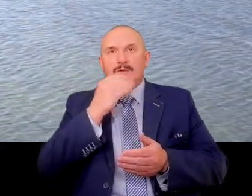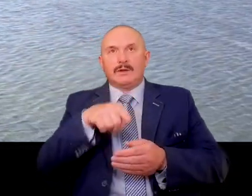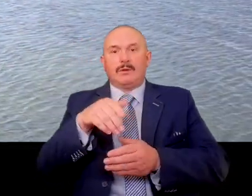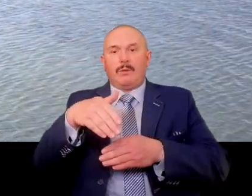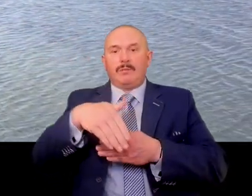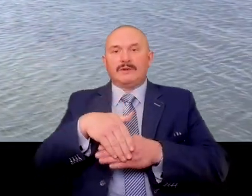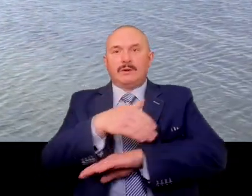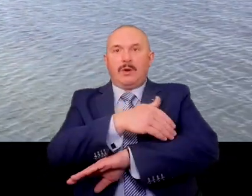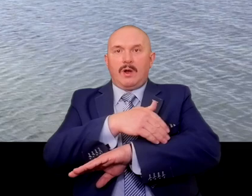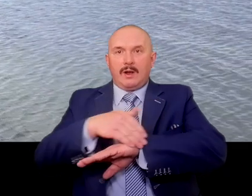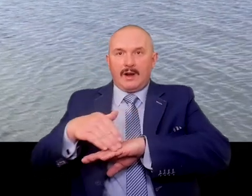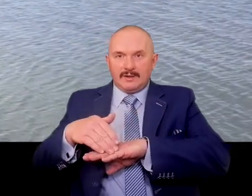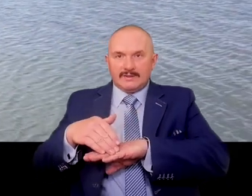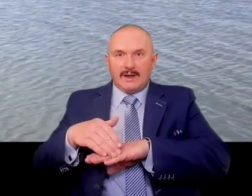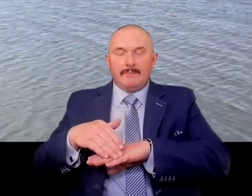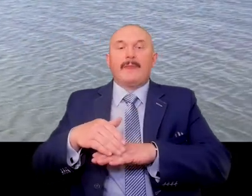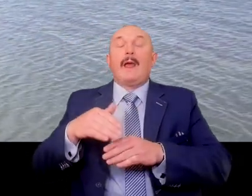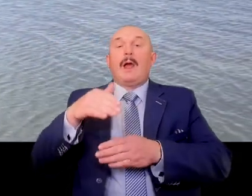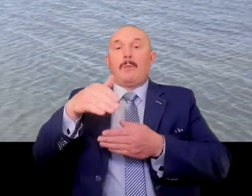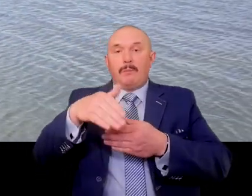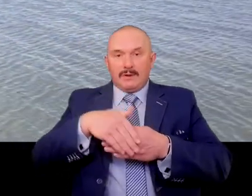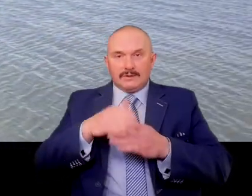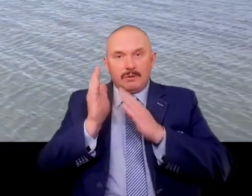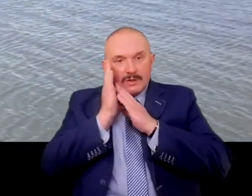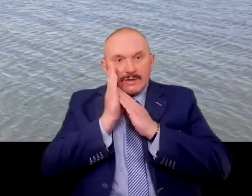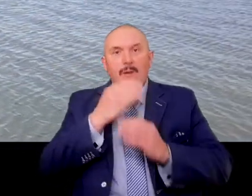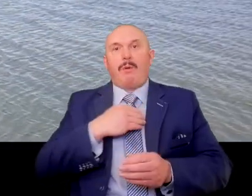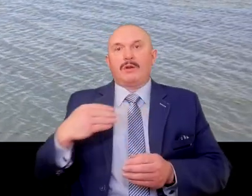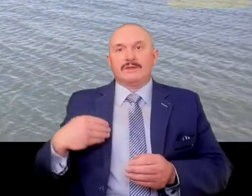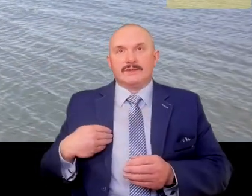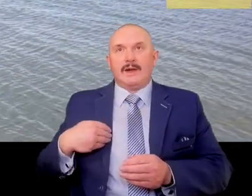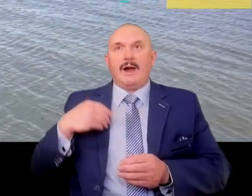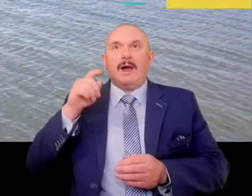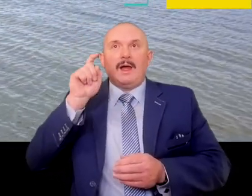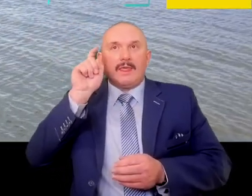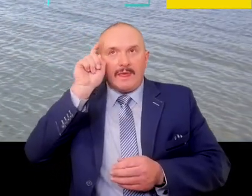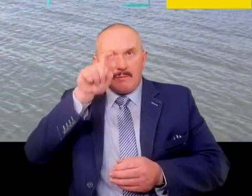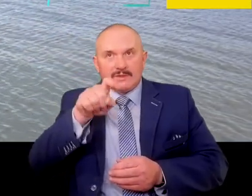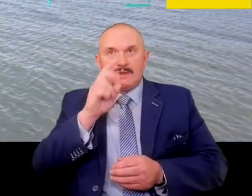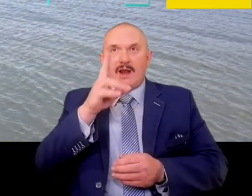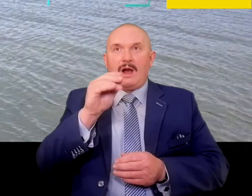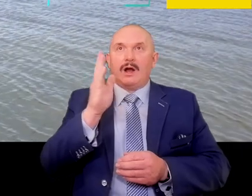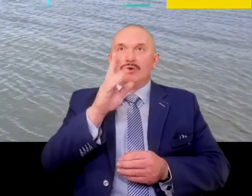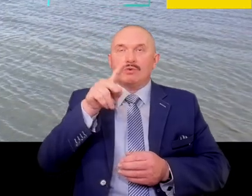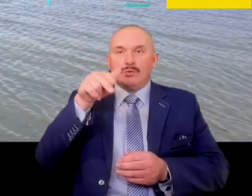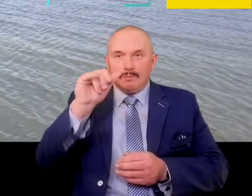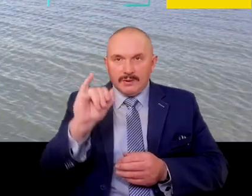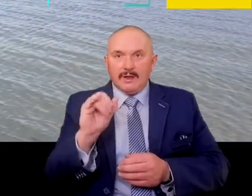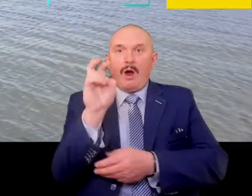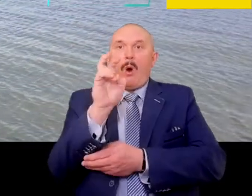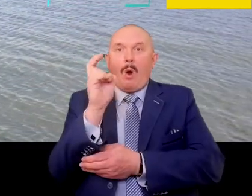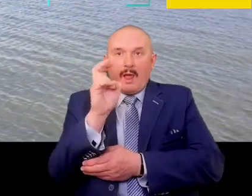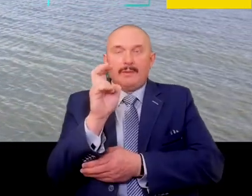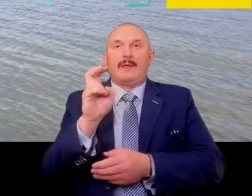A region where Poles, Germans, Kashubians, Dutch, and Scots lived side by side.